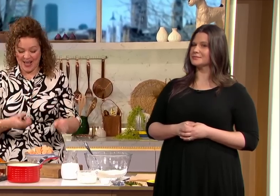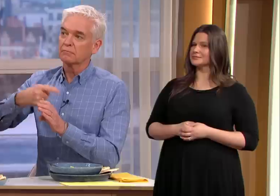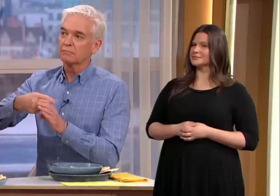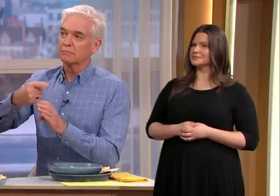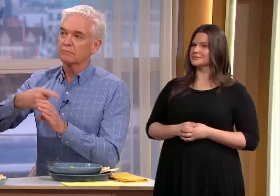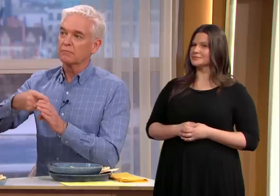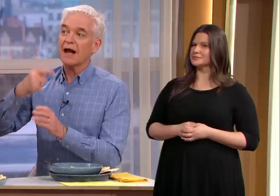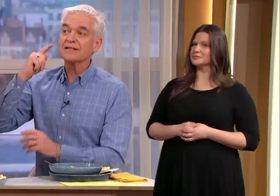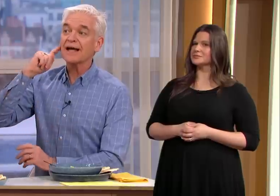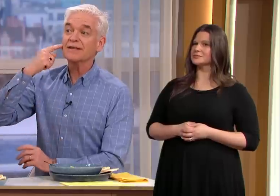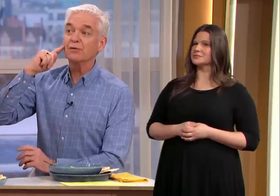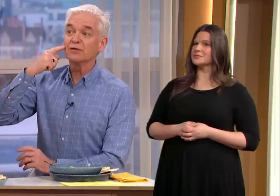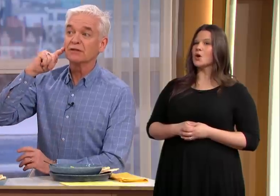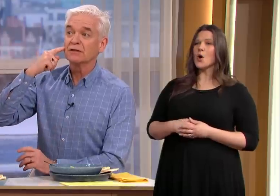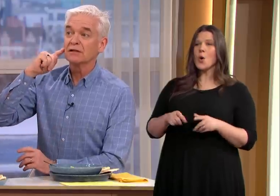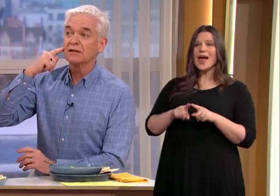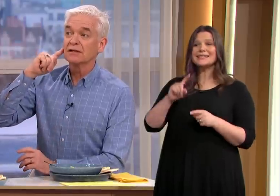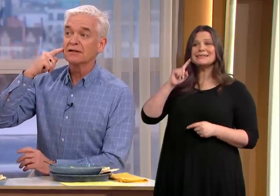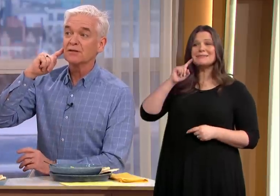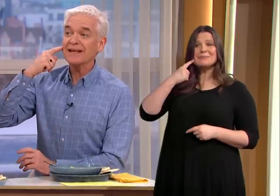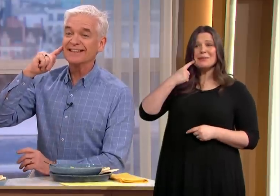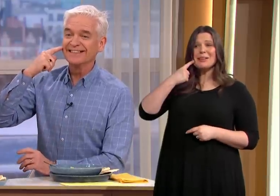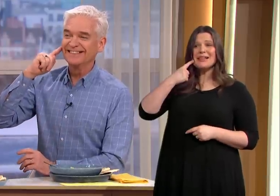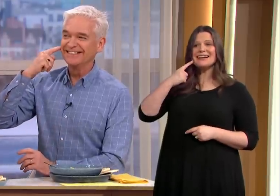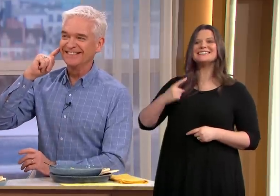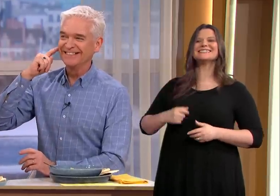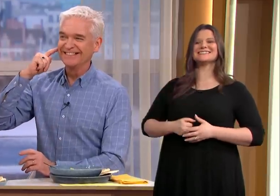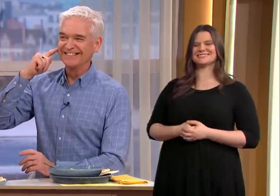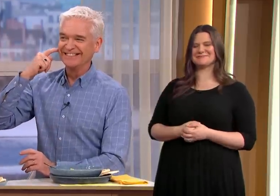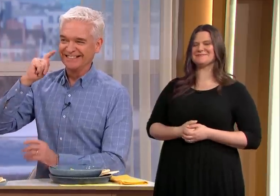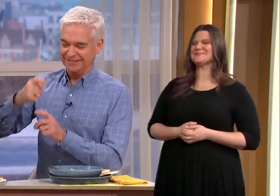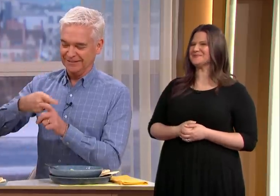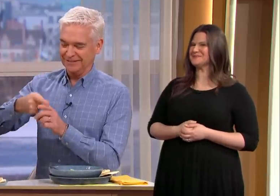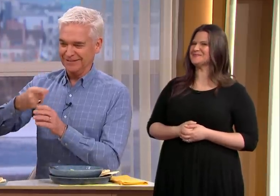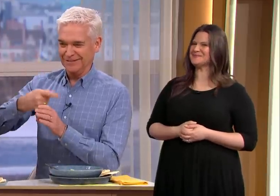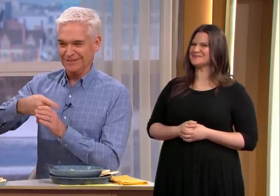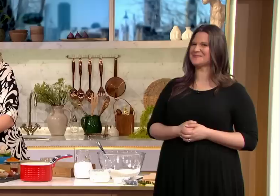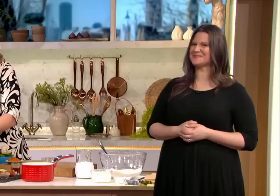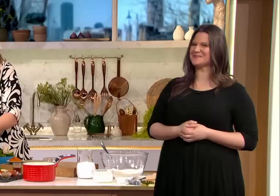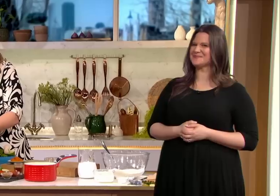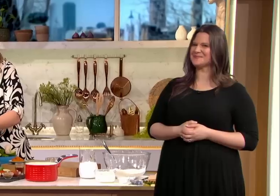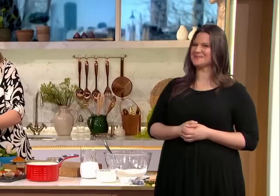it it's like dimples sweet but yeah sweet like dimples absolutely okay